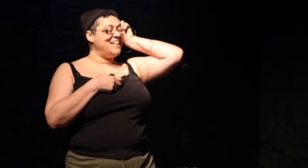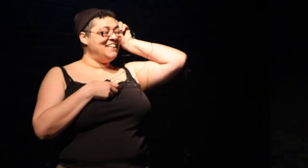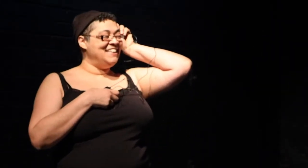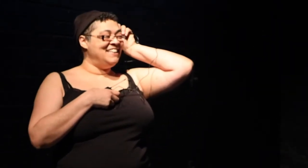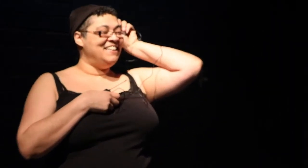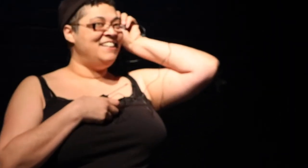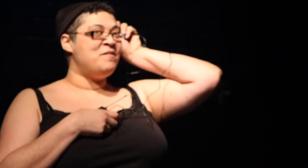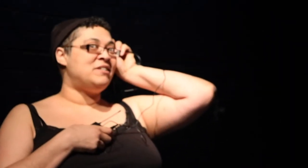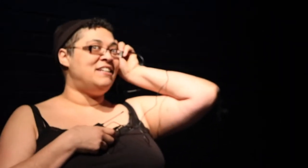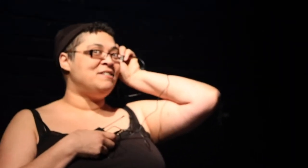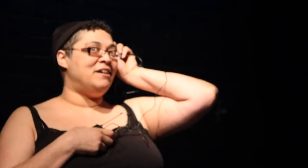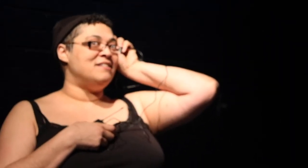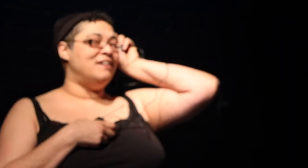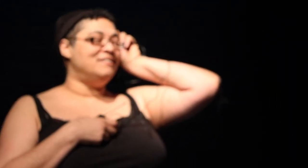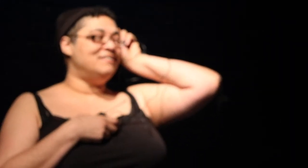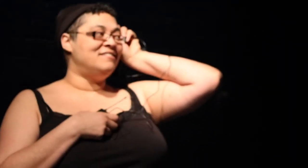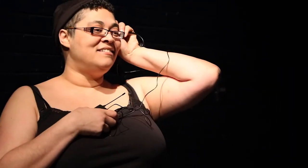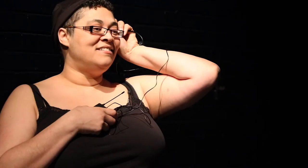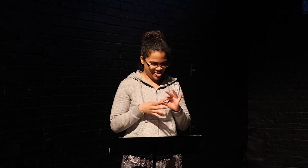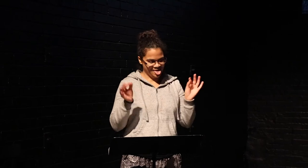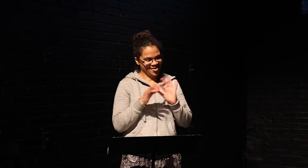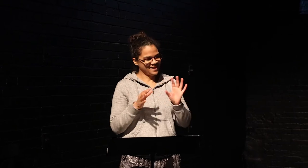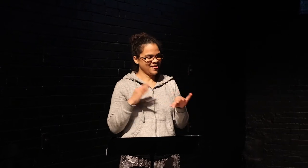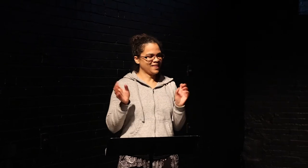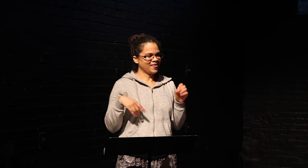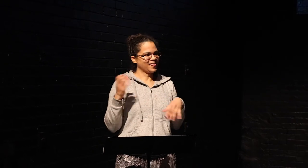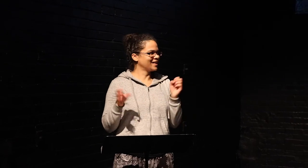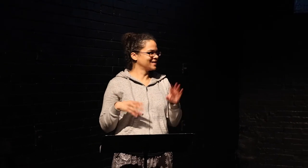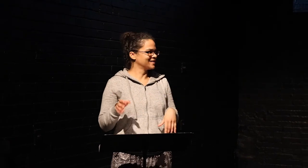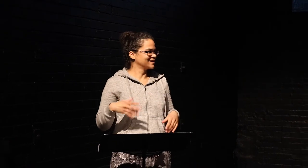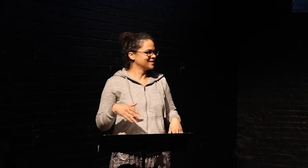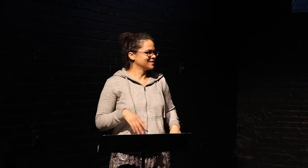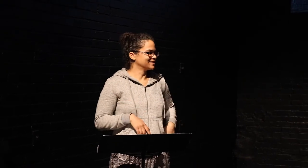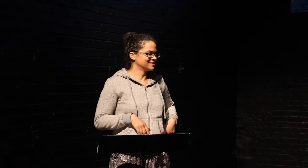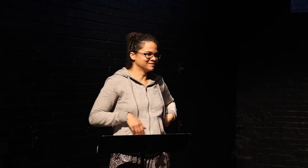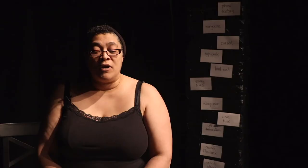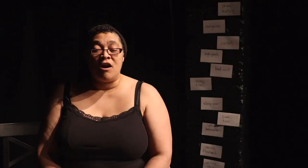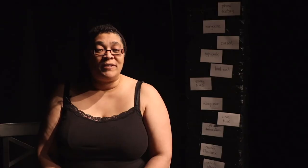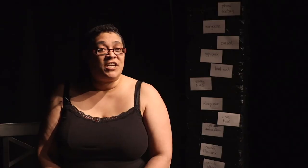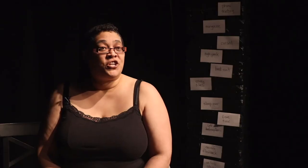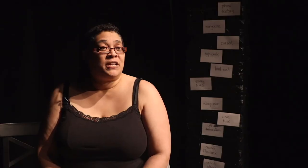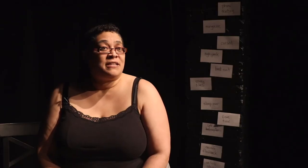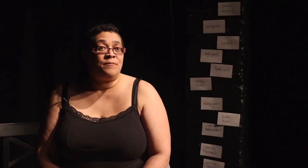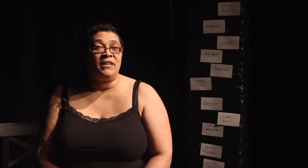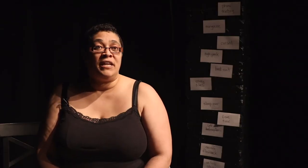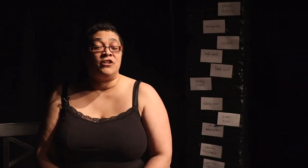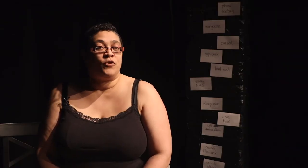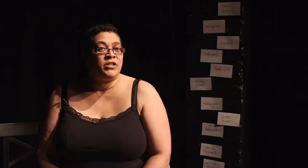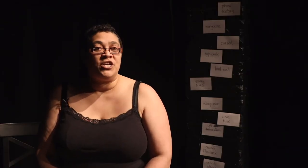And part of the difficulty with any kind of accommodation, accessibility, interpretation,